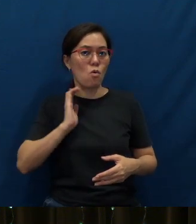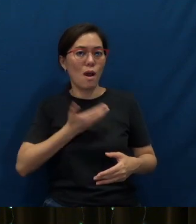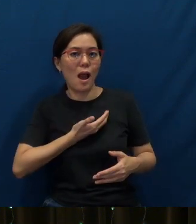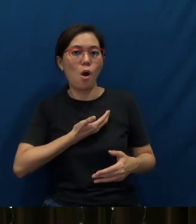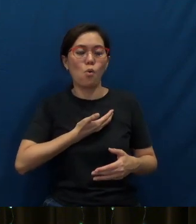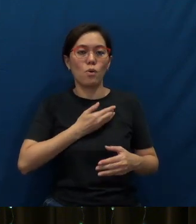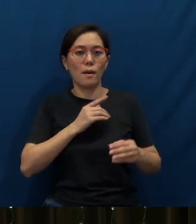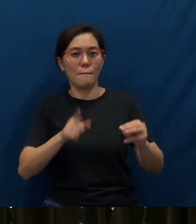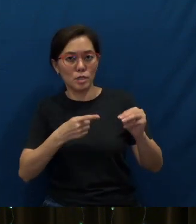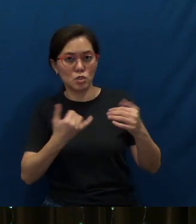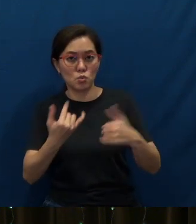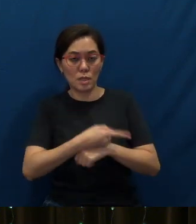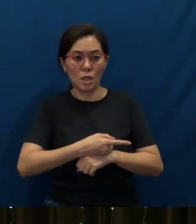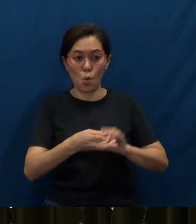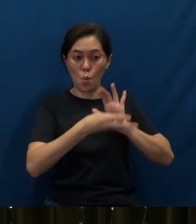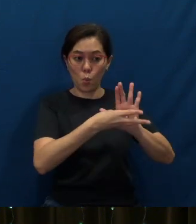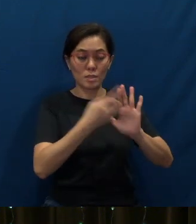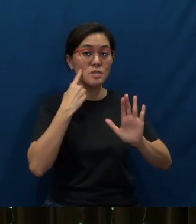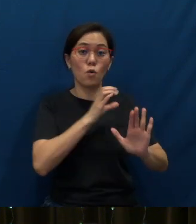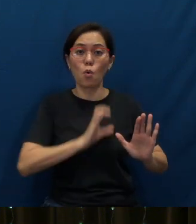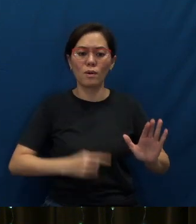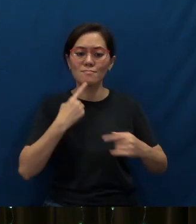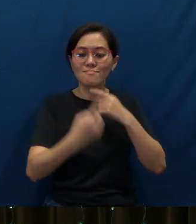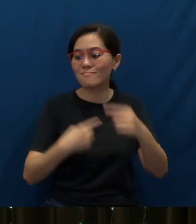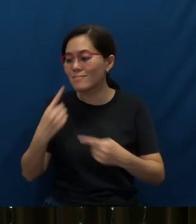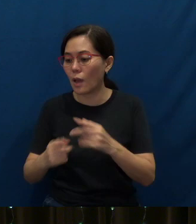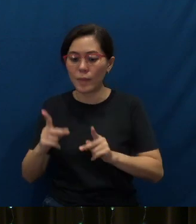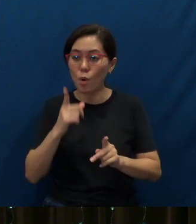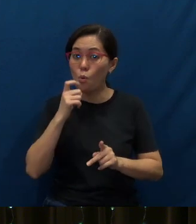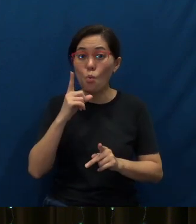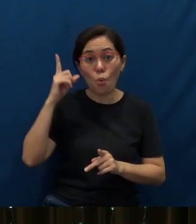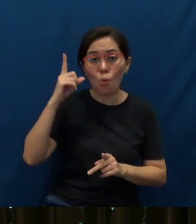witnessing for Christ, telling people who He is,